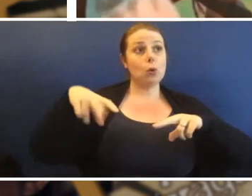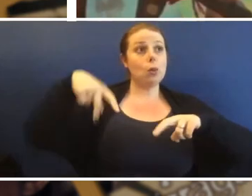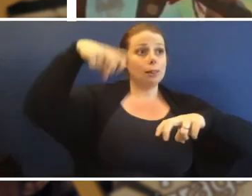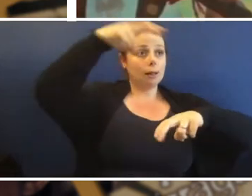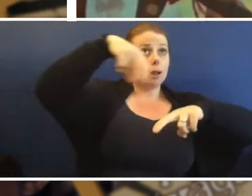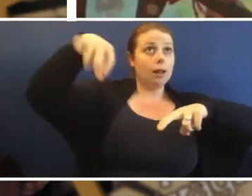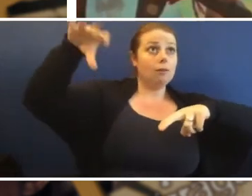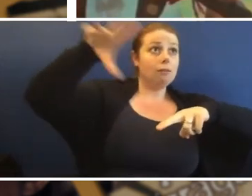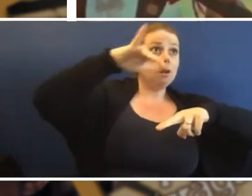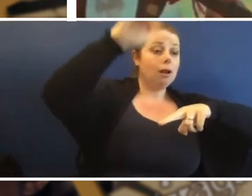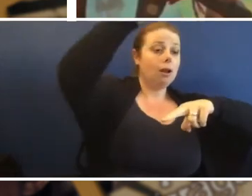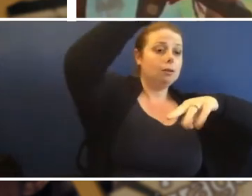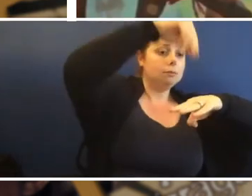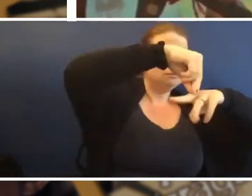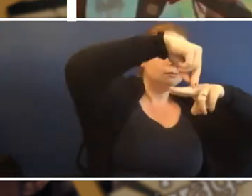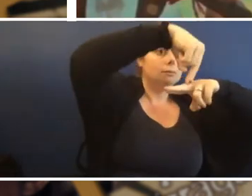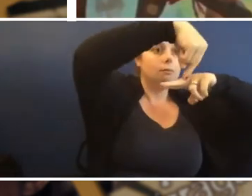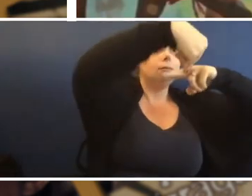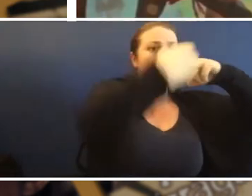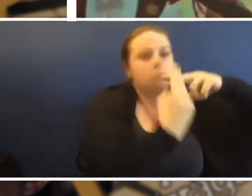So they hang upside down there.